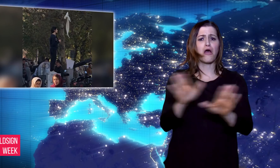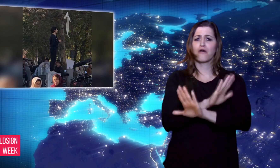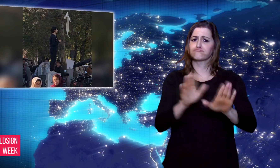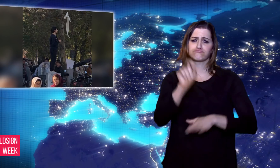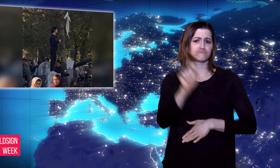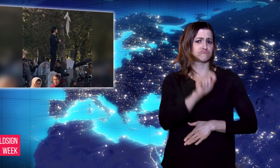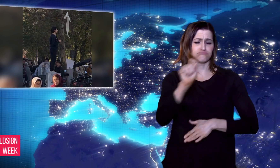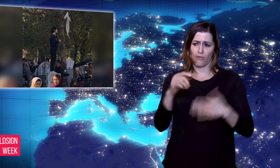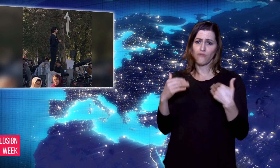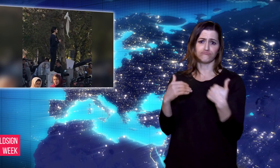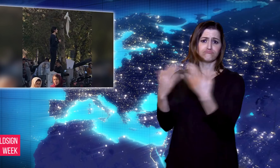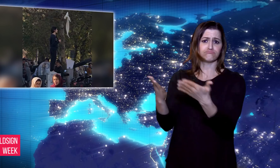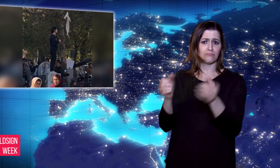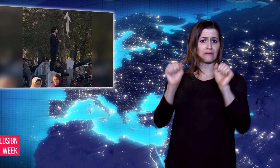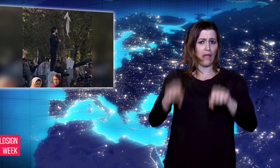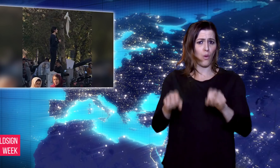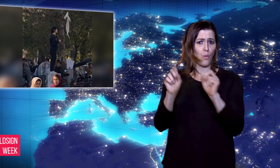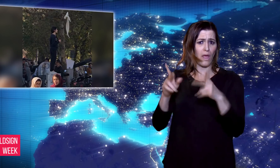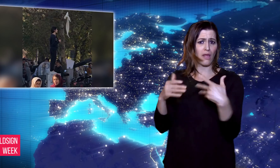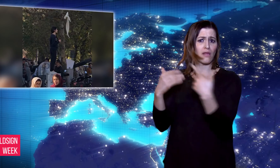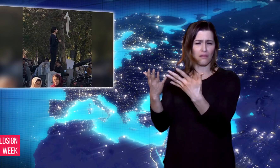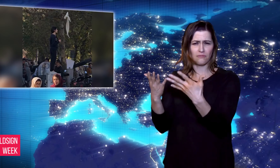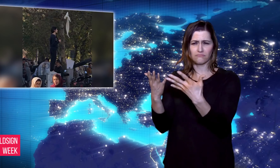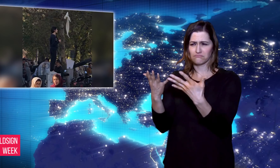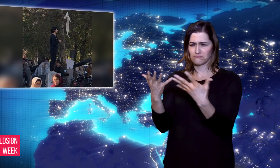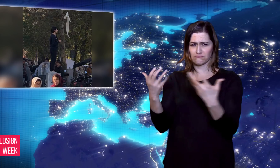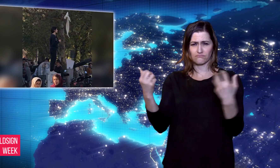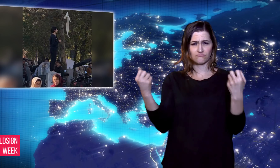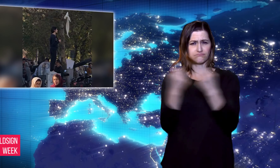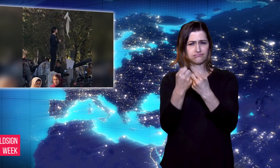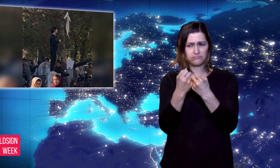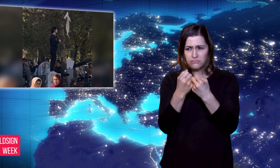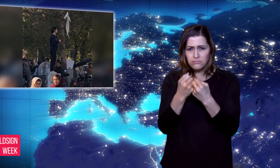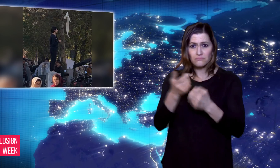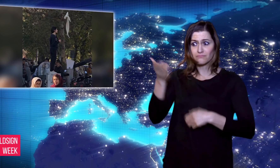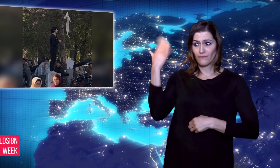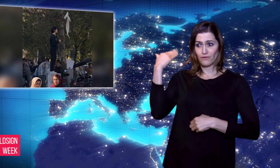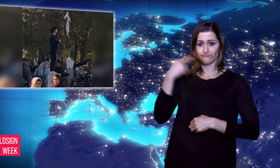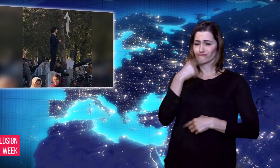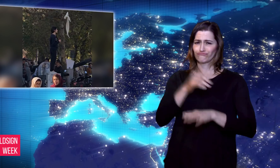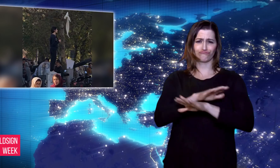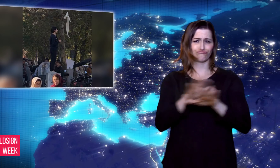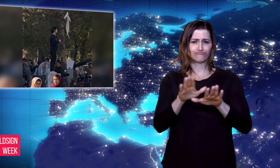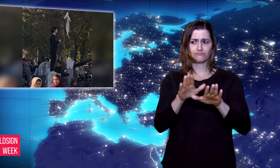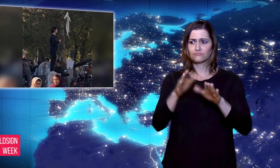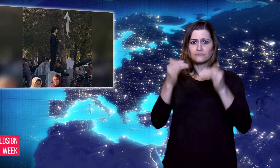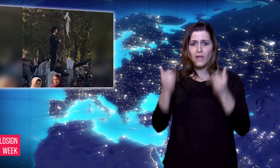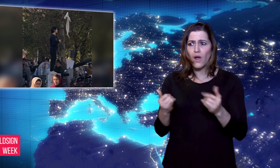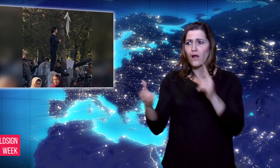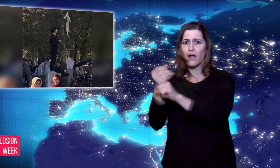was seen as an easing of the